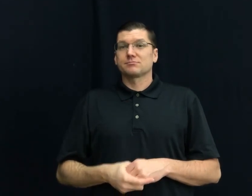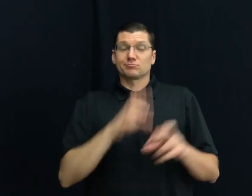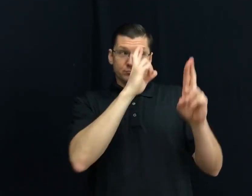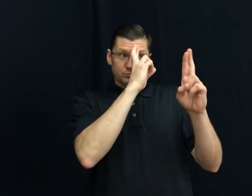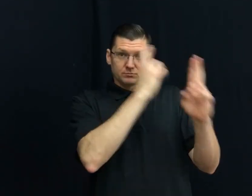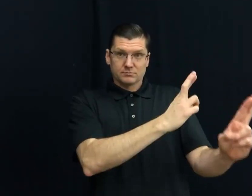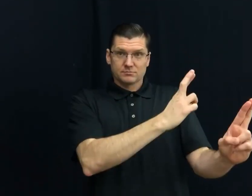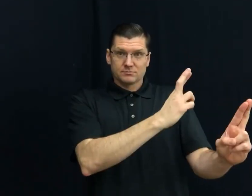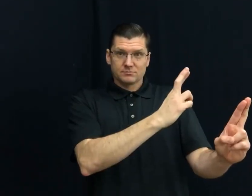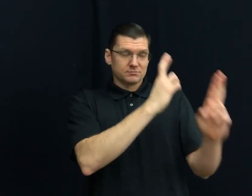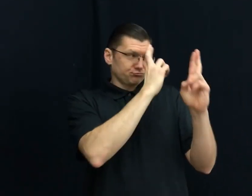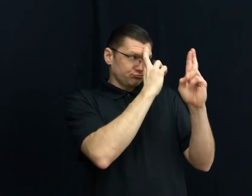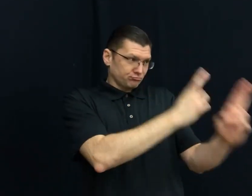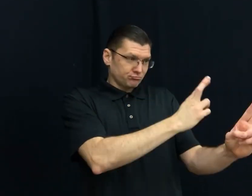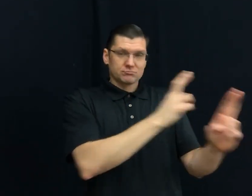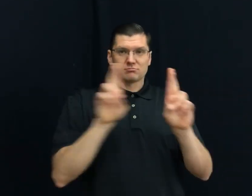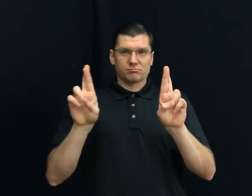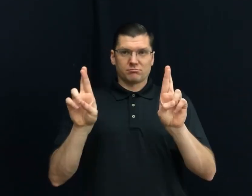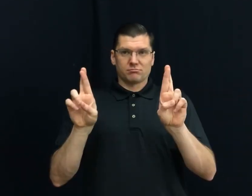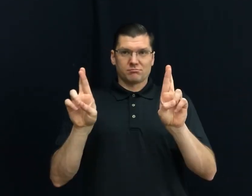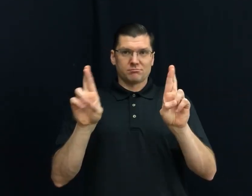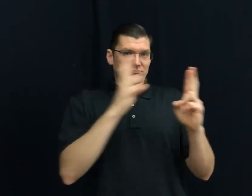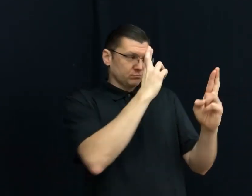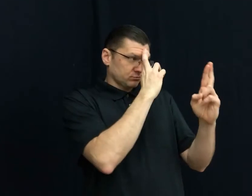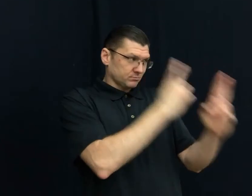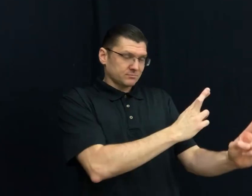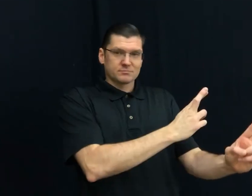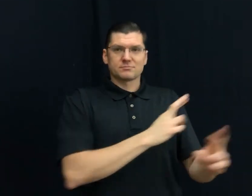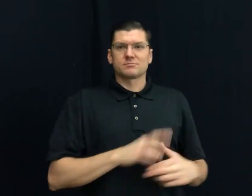42) RESPECT / RESPECTFUL